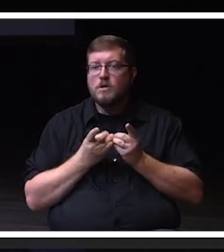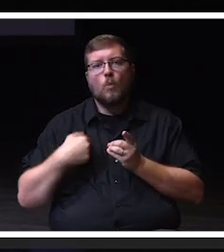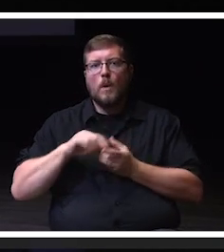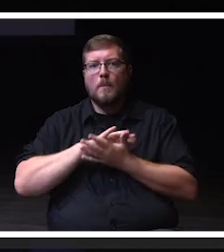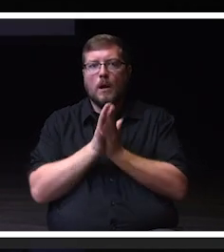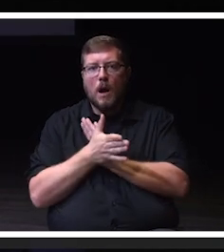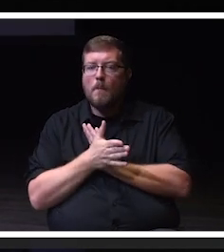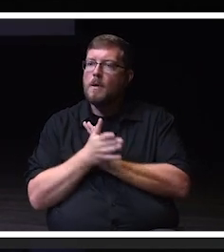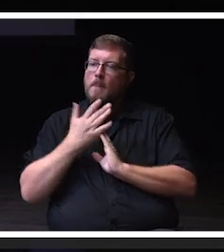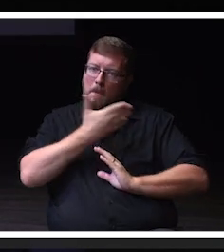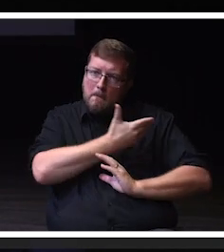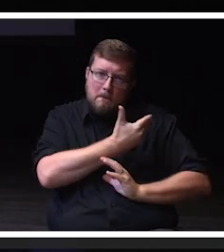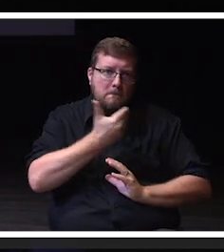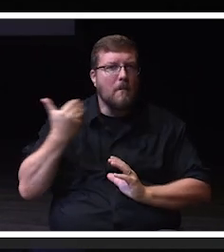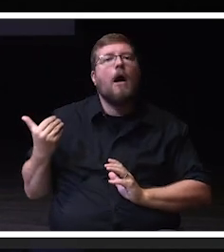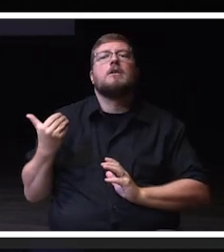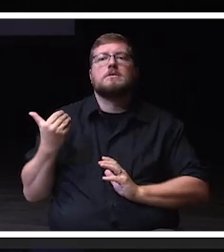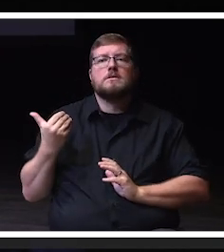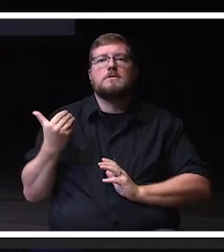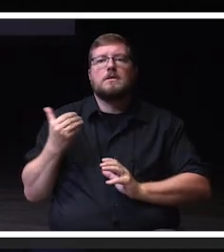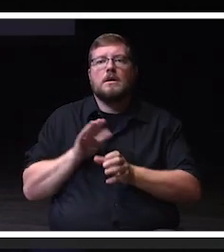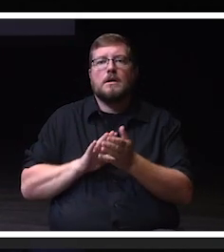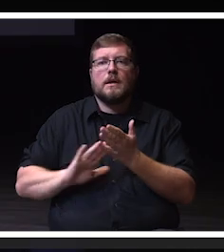to an affordable pathway to a bachelor's degree.